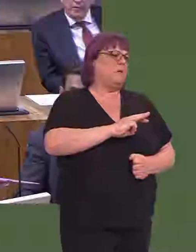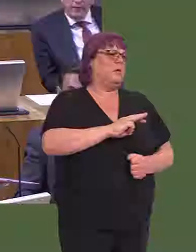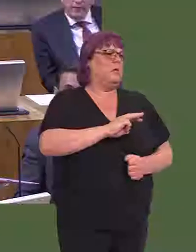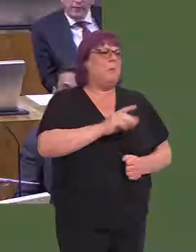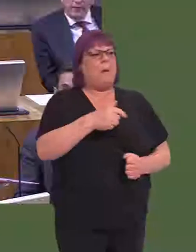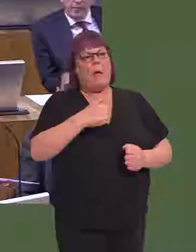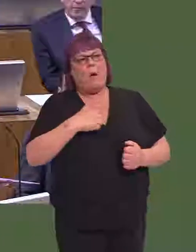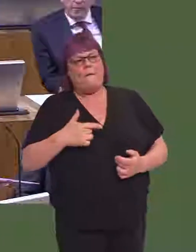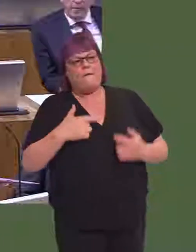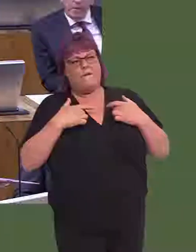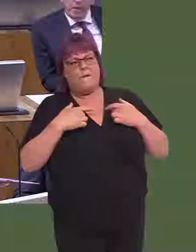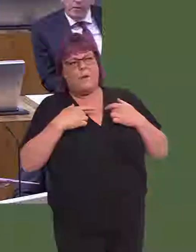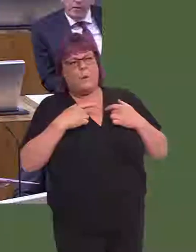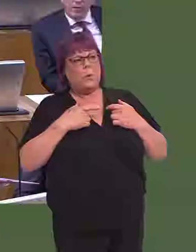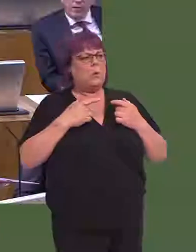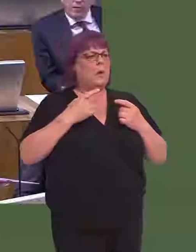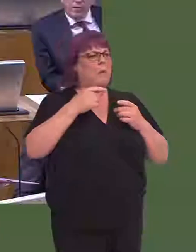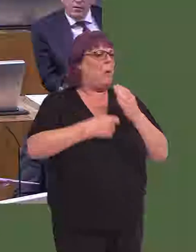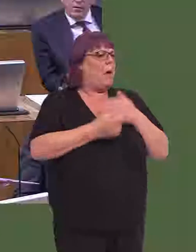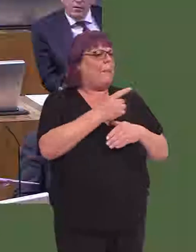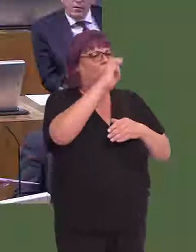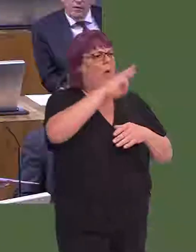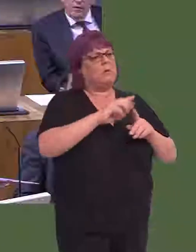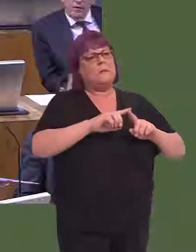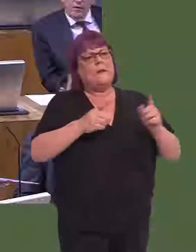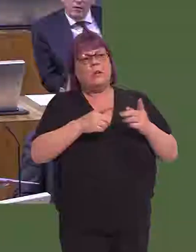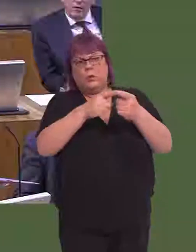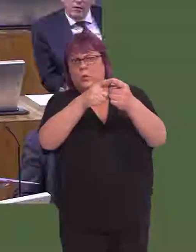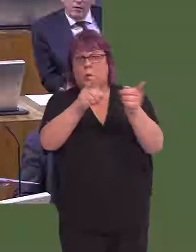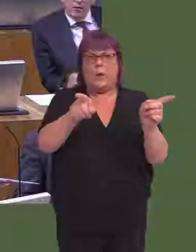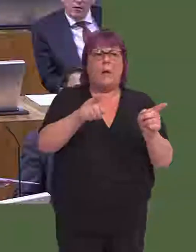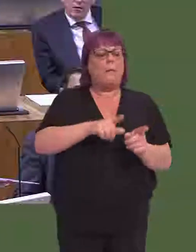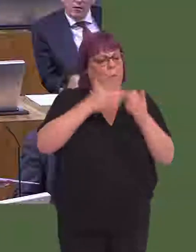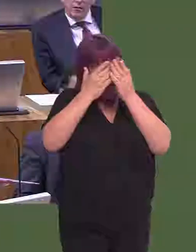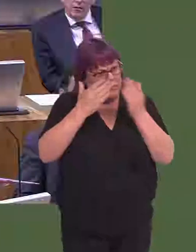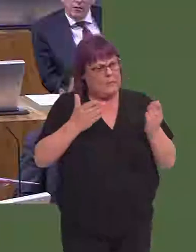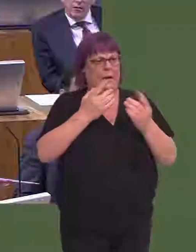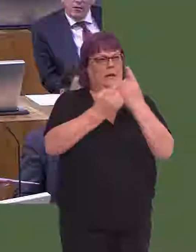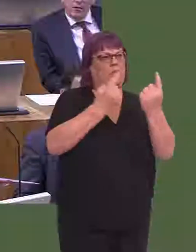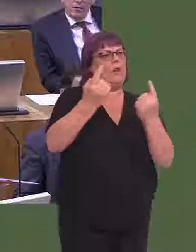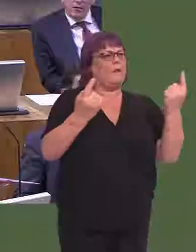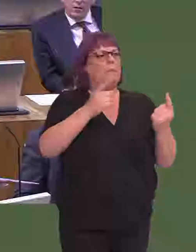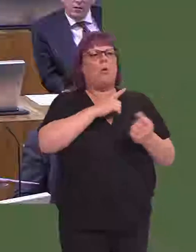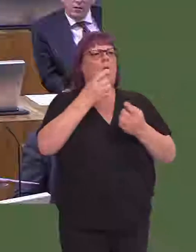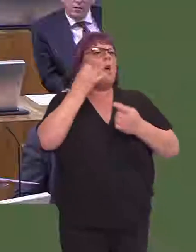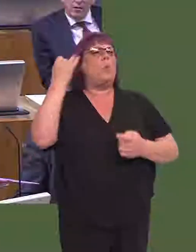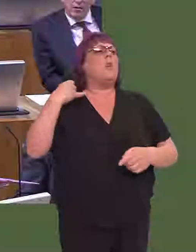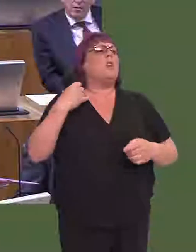take a different view on what's best for Wales, but I respect their views and I trust that the views of those on these benches will be respected as well, because they weren't last